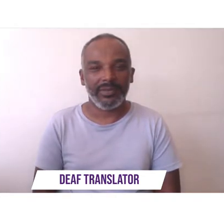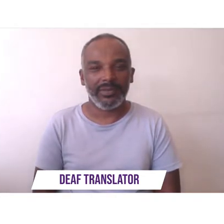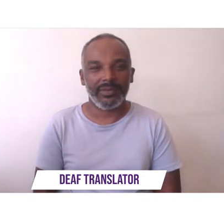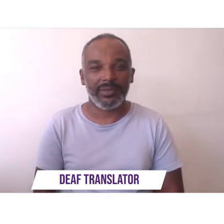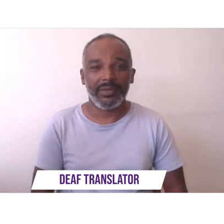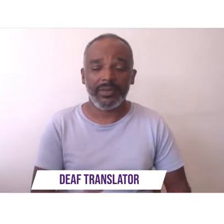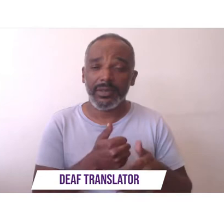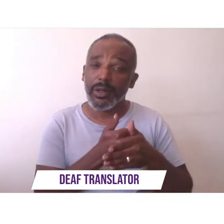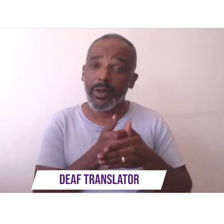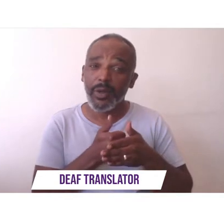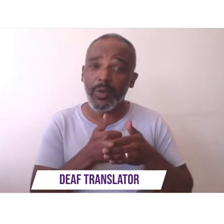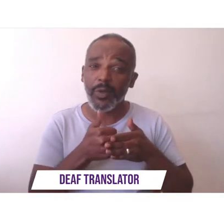there's always